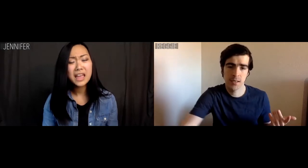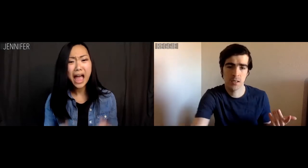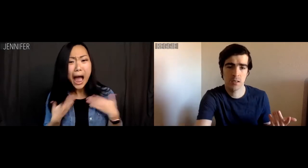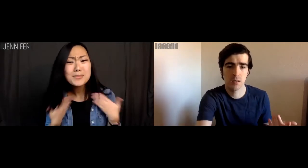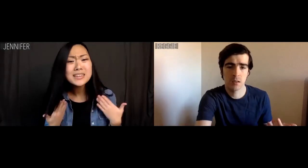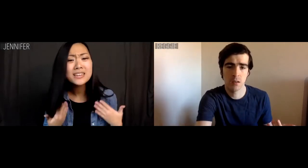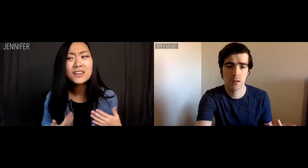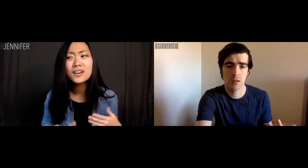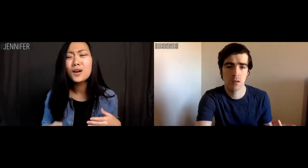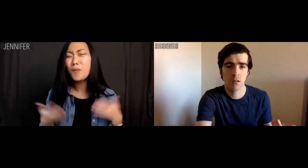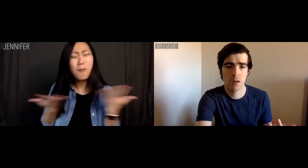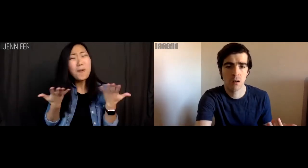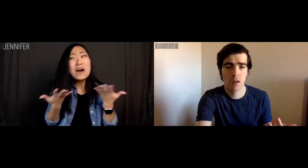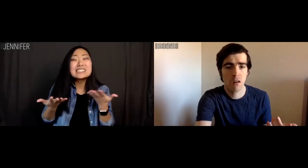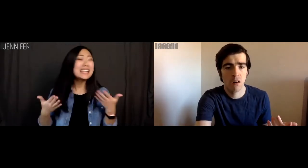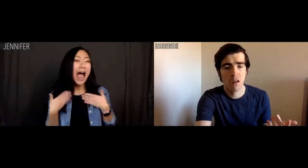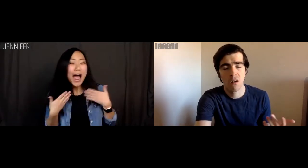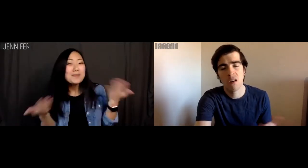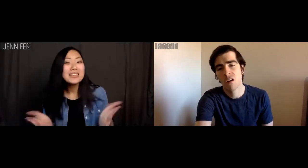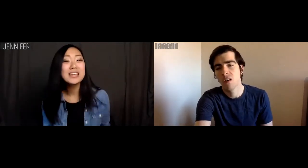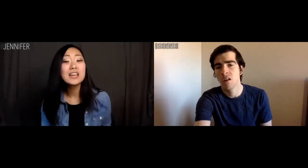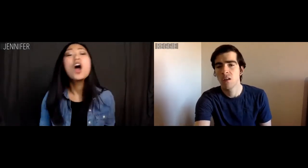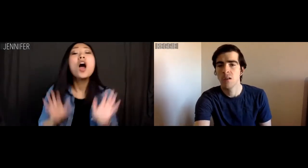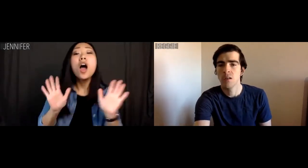Jennifer: Happy? What's happy?